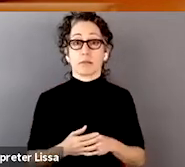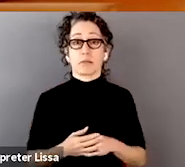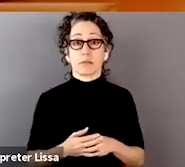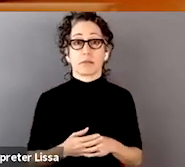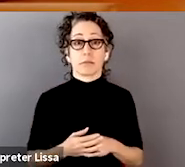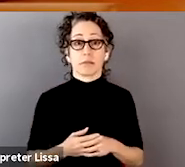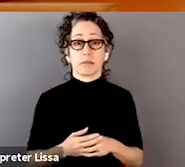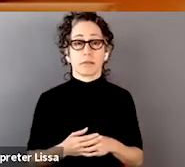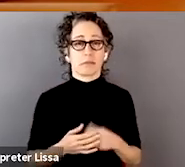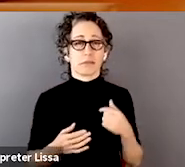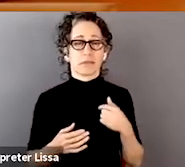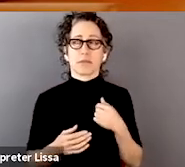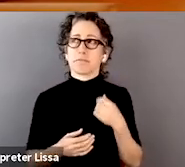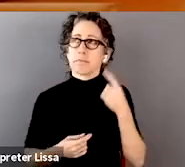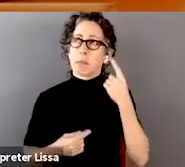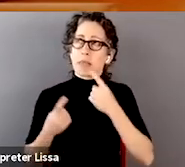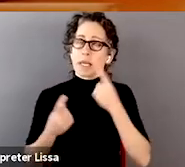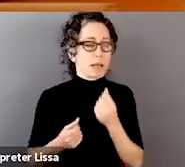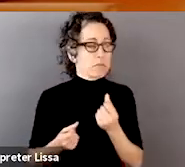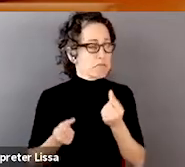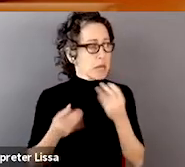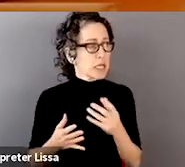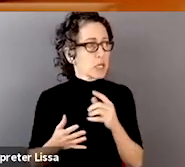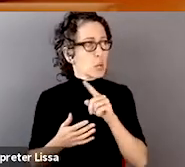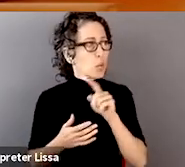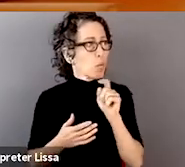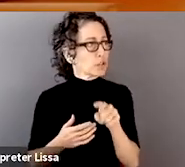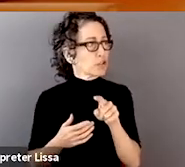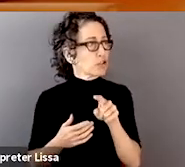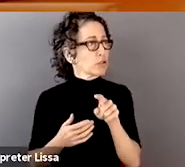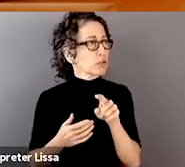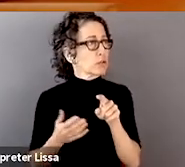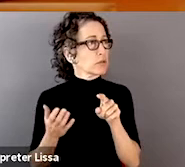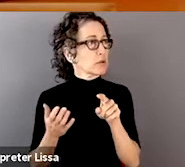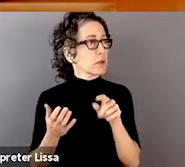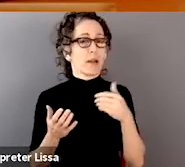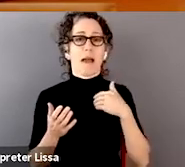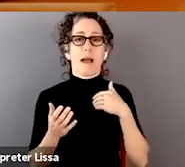have to be answered in a social, in a community setting,